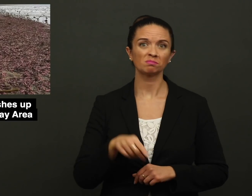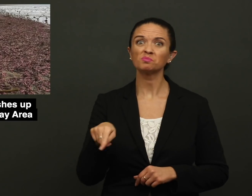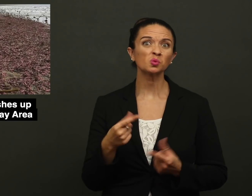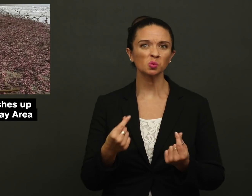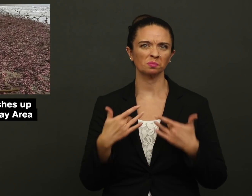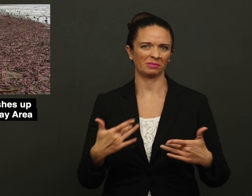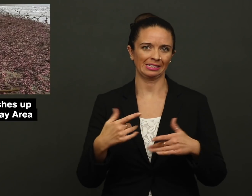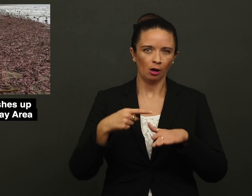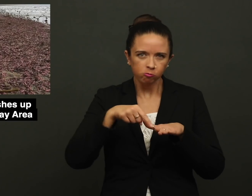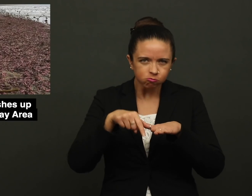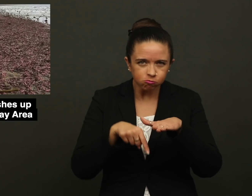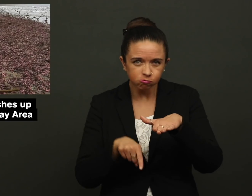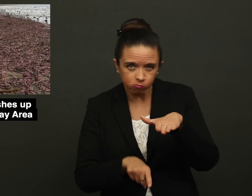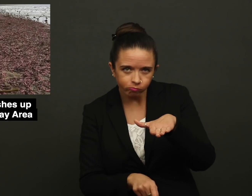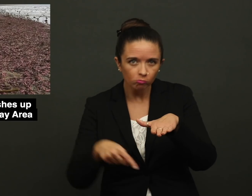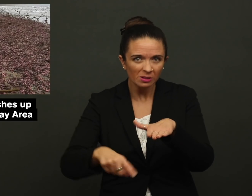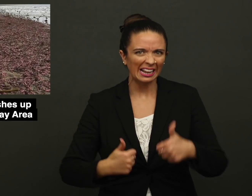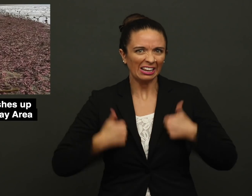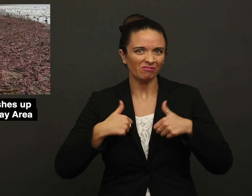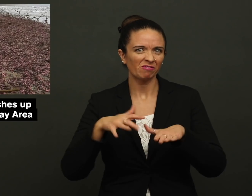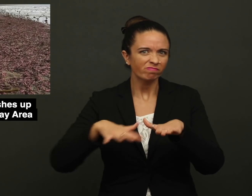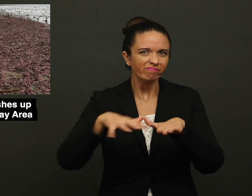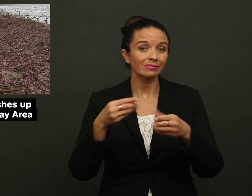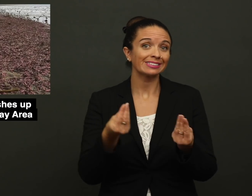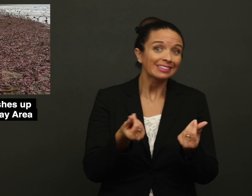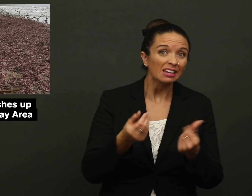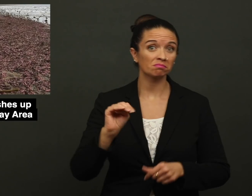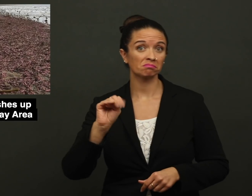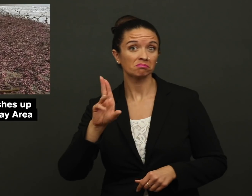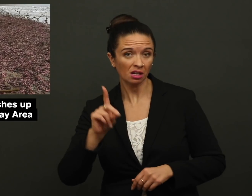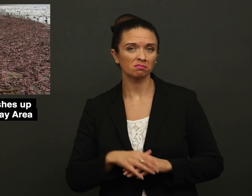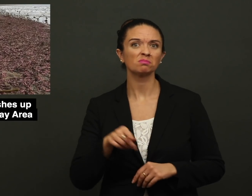They burrow and live in sand and mud.